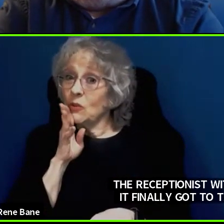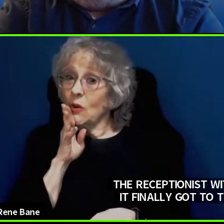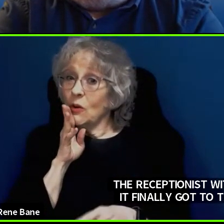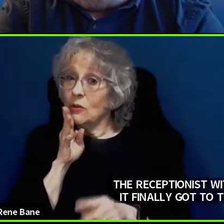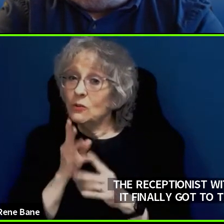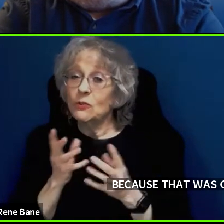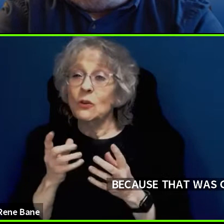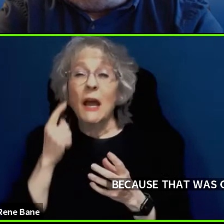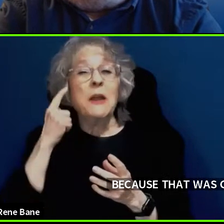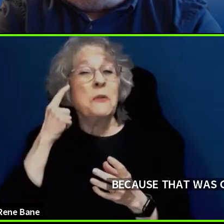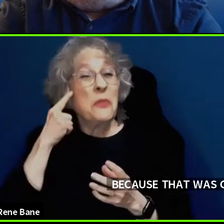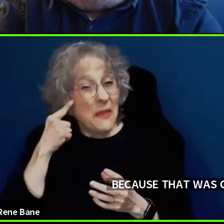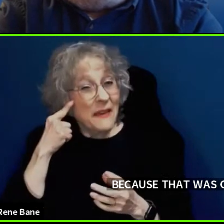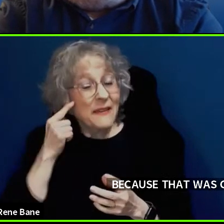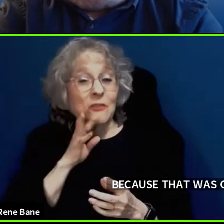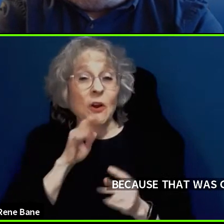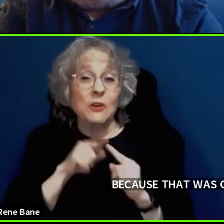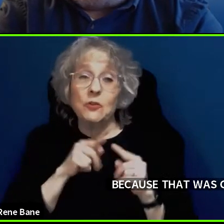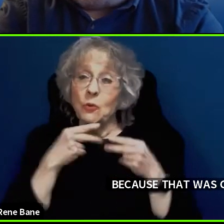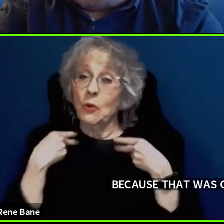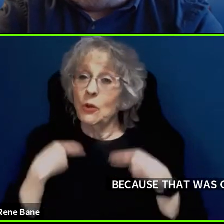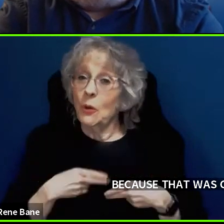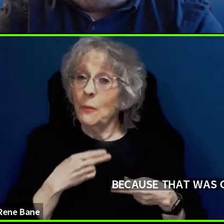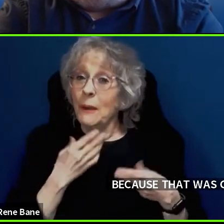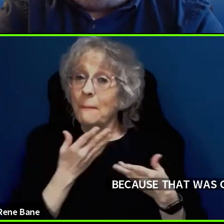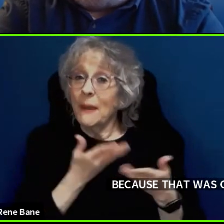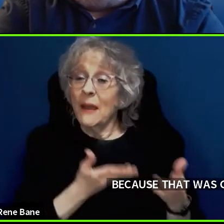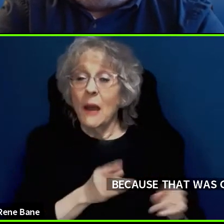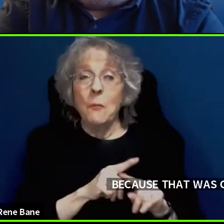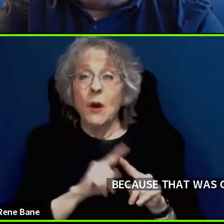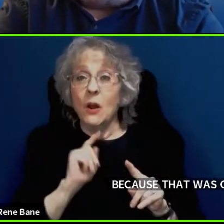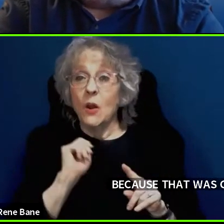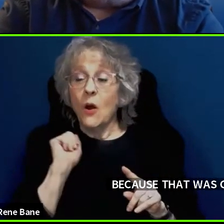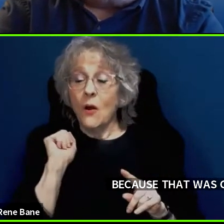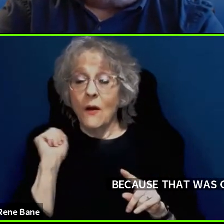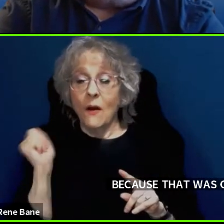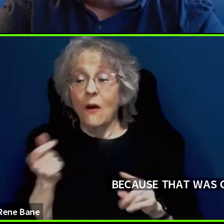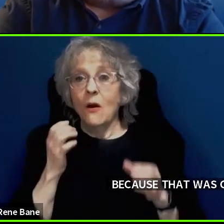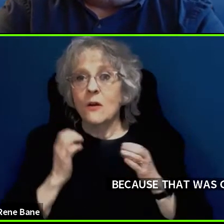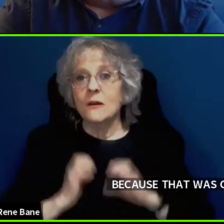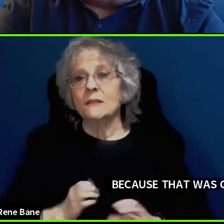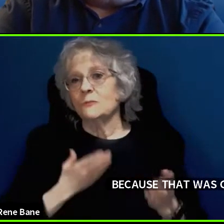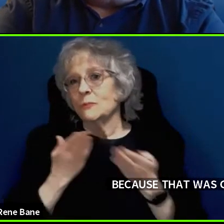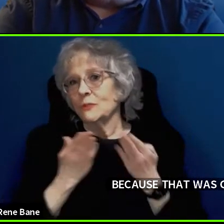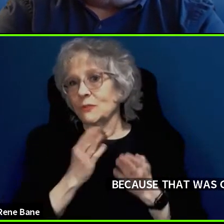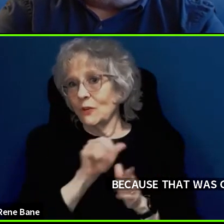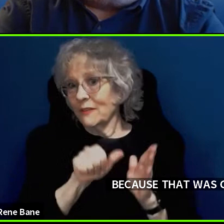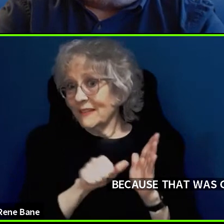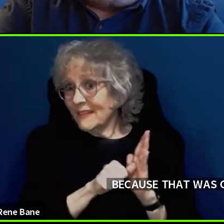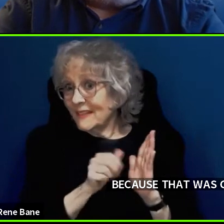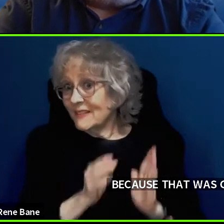talking to a human being, but they have replaced all of the customer service agents with AIs,